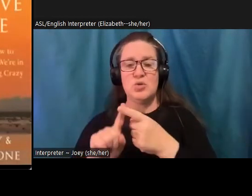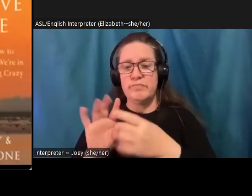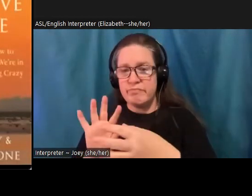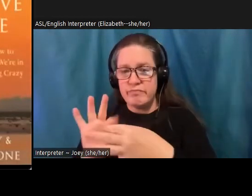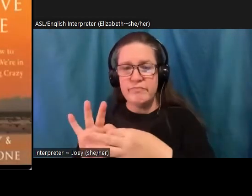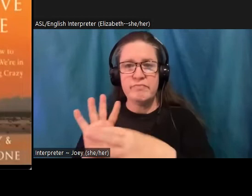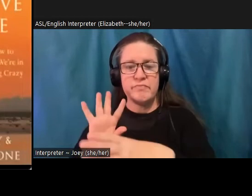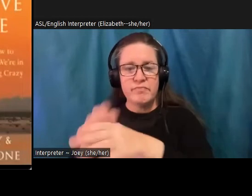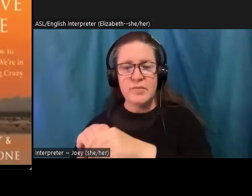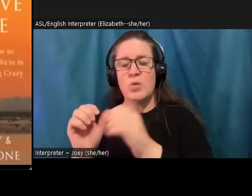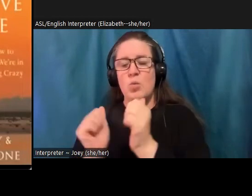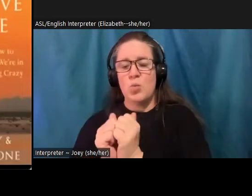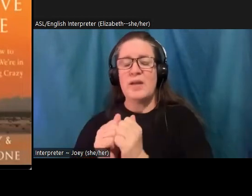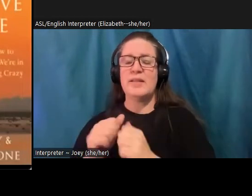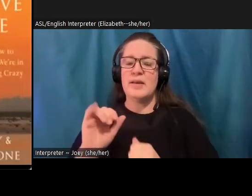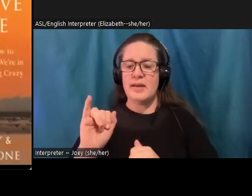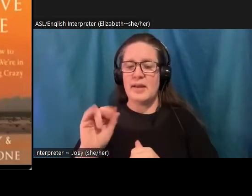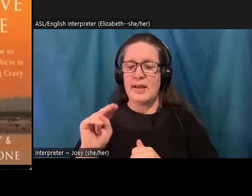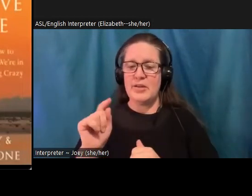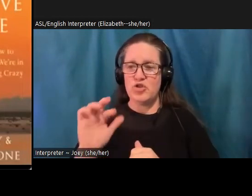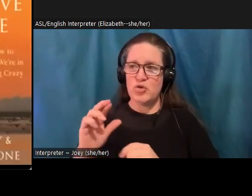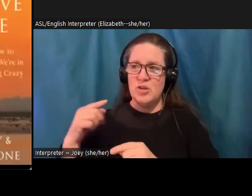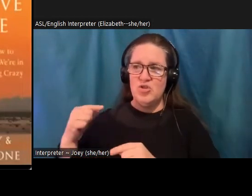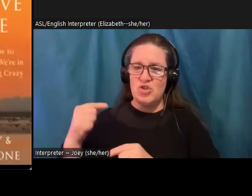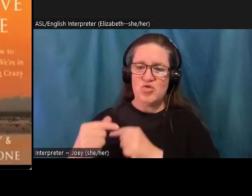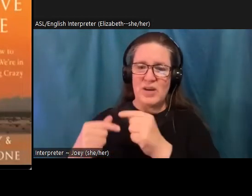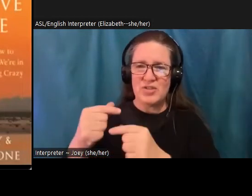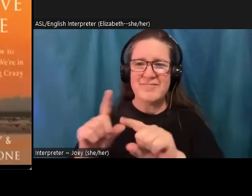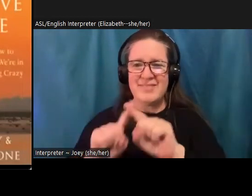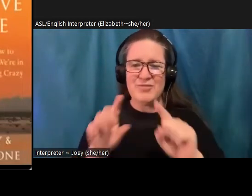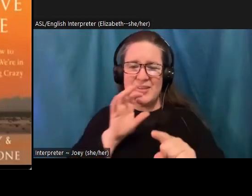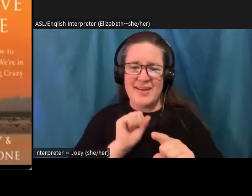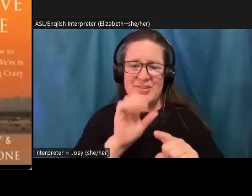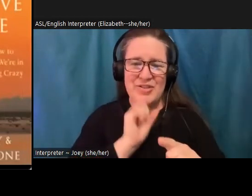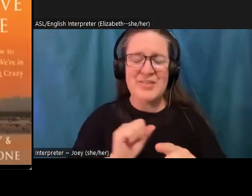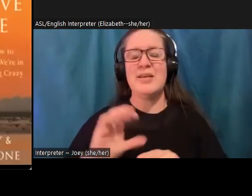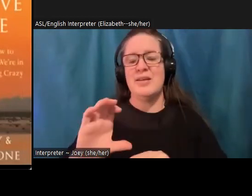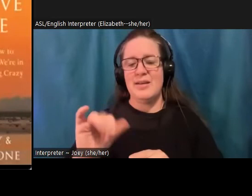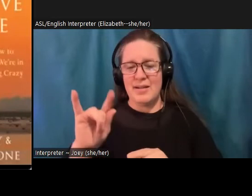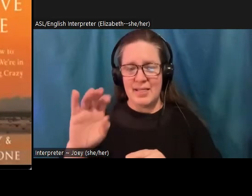climate justice organizing. I'm wondering if you'd be willing to share any thoughts and or resources says for climate